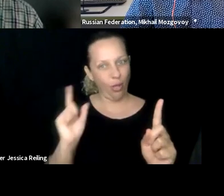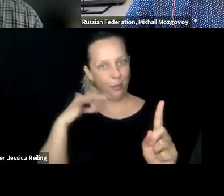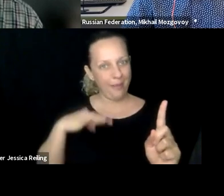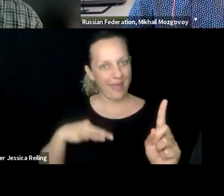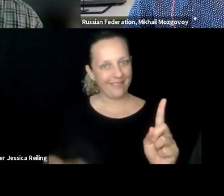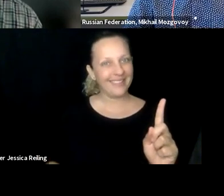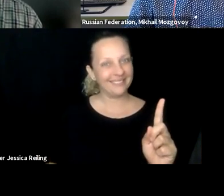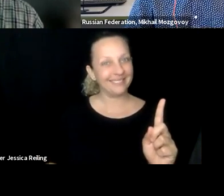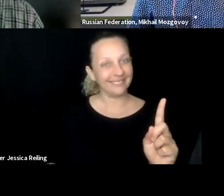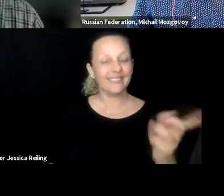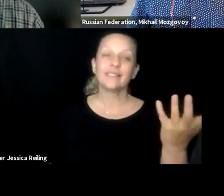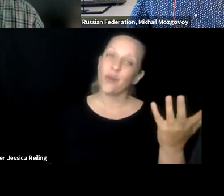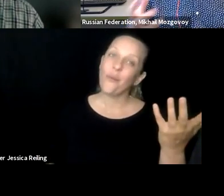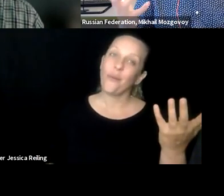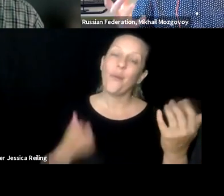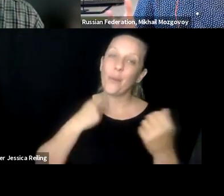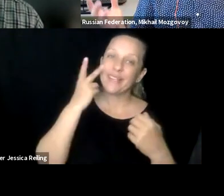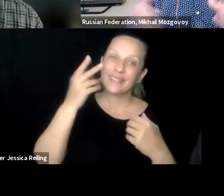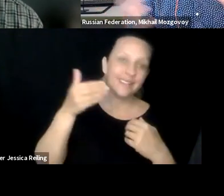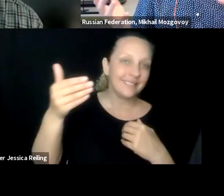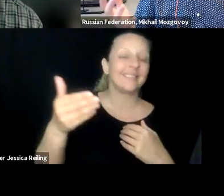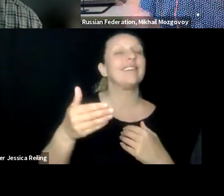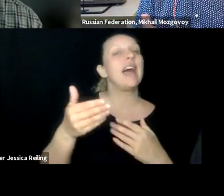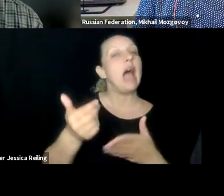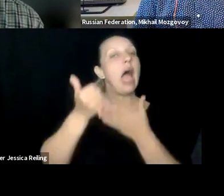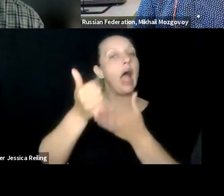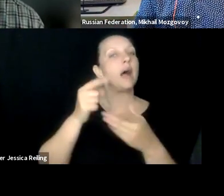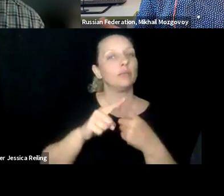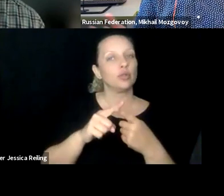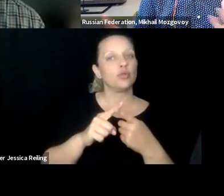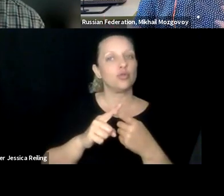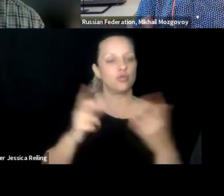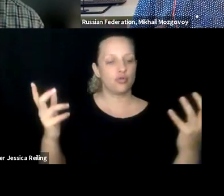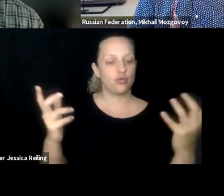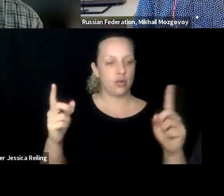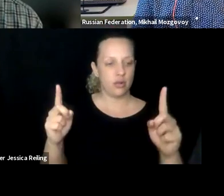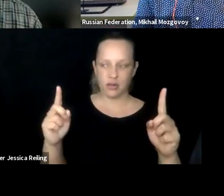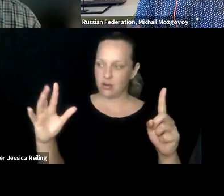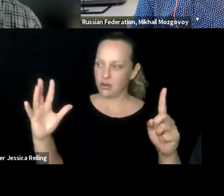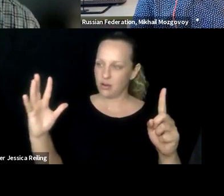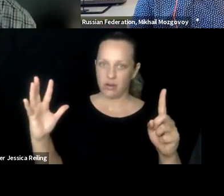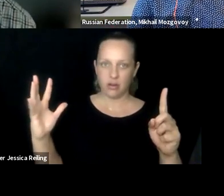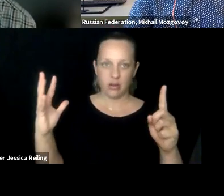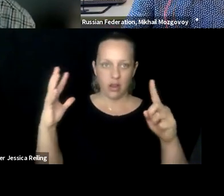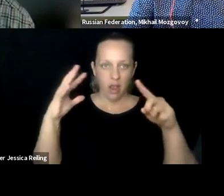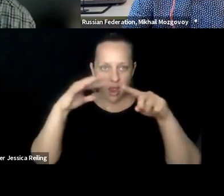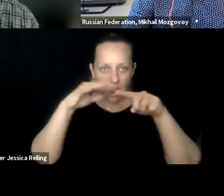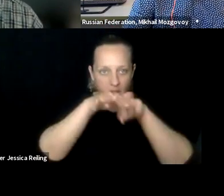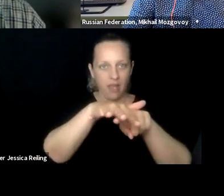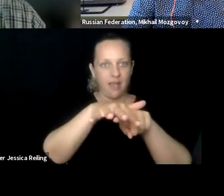things. So if teachers make something accessible for our students, all the students benefit. And we see that